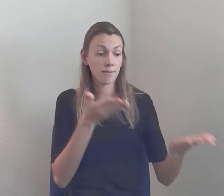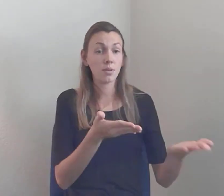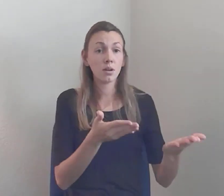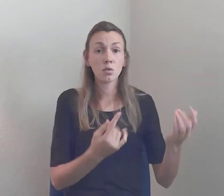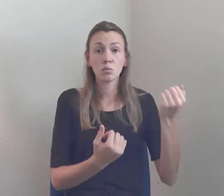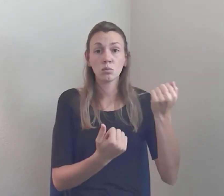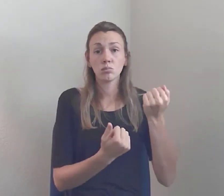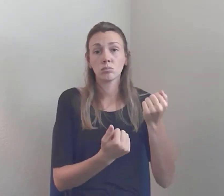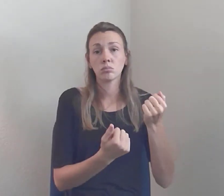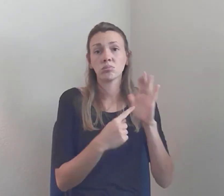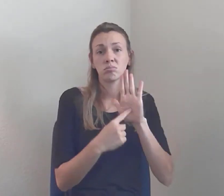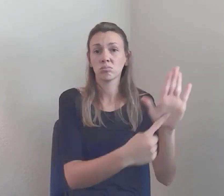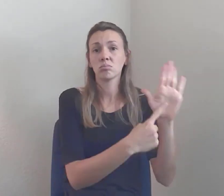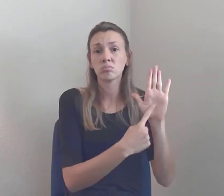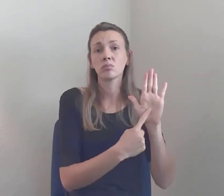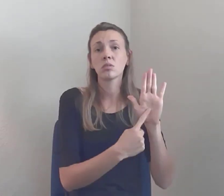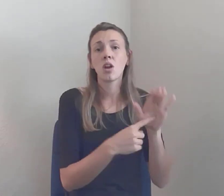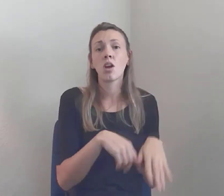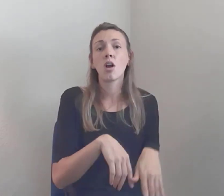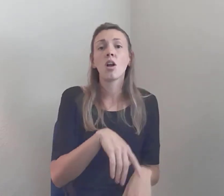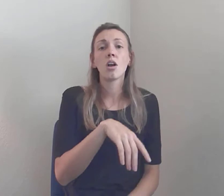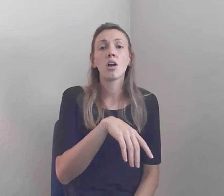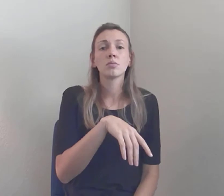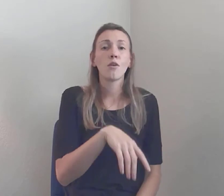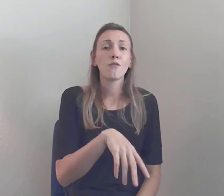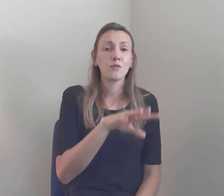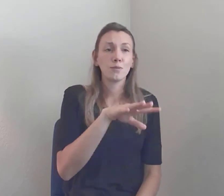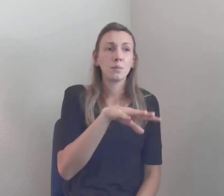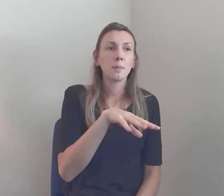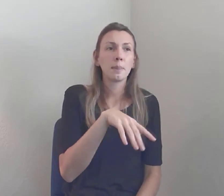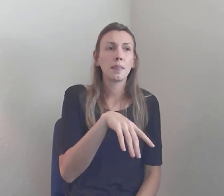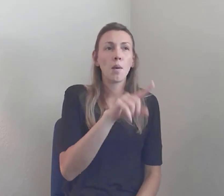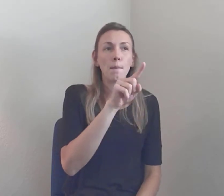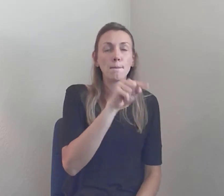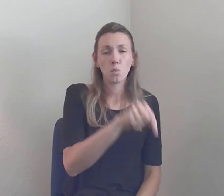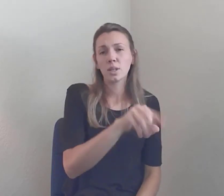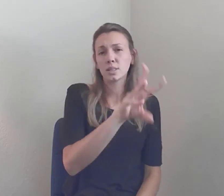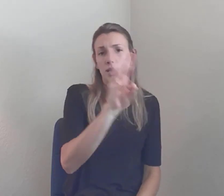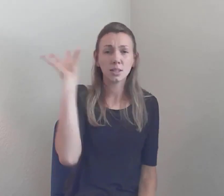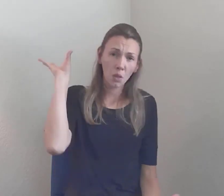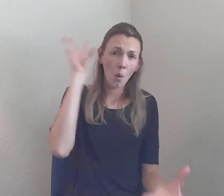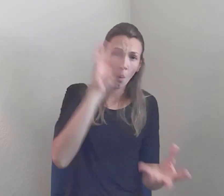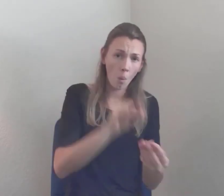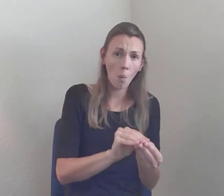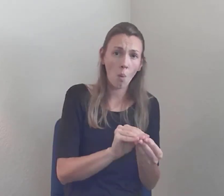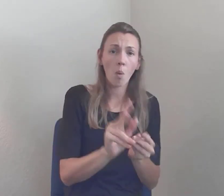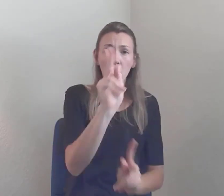and 42% of the deaths according to Forbes magazine...